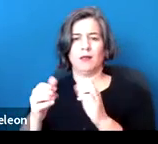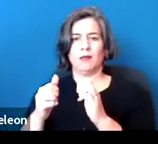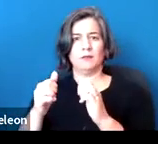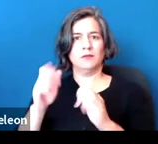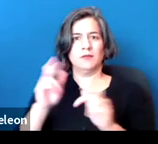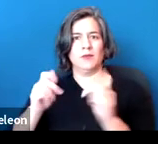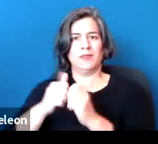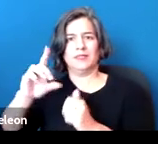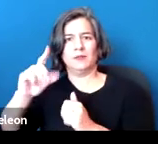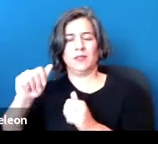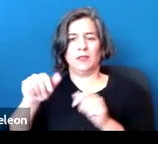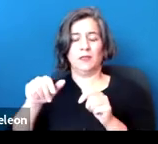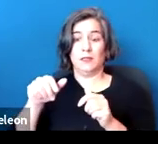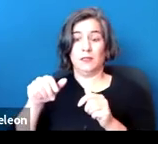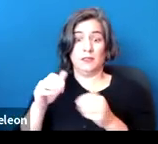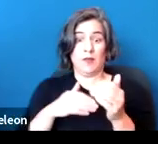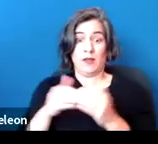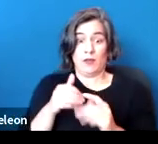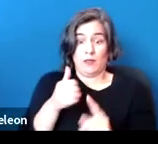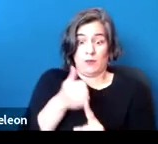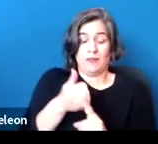regardless of whether they themselves have disabilities;